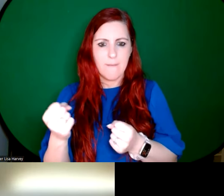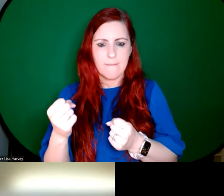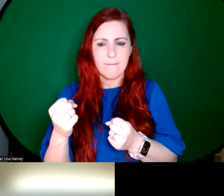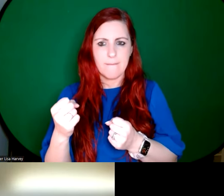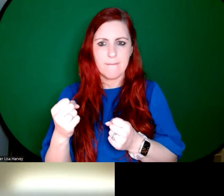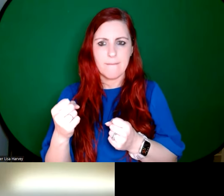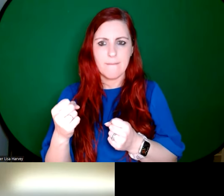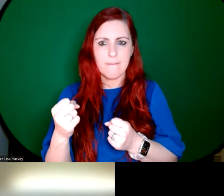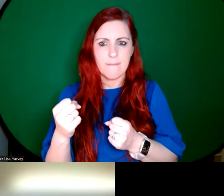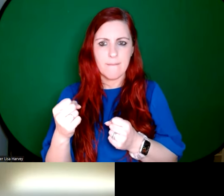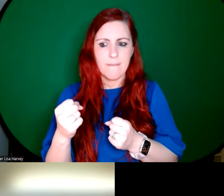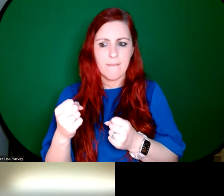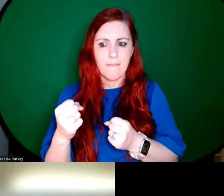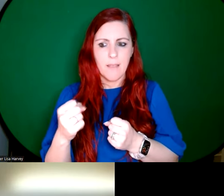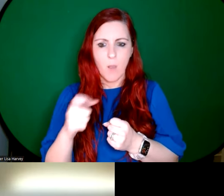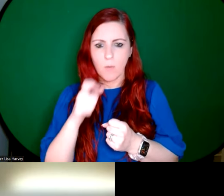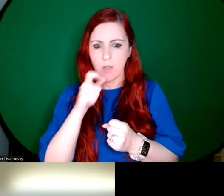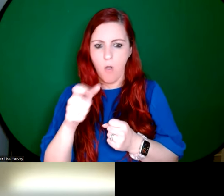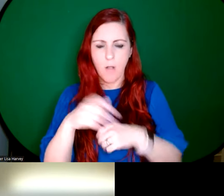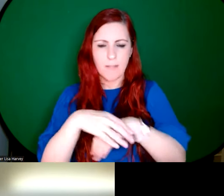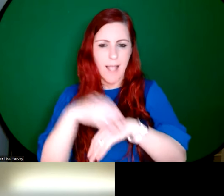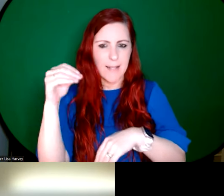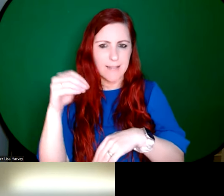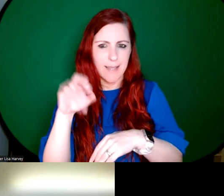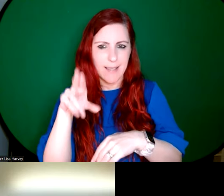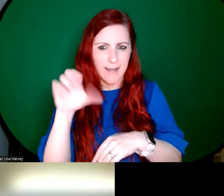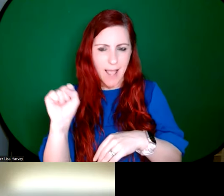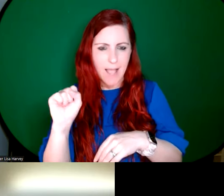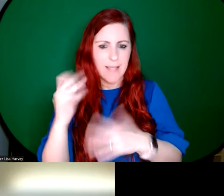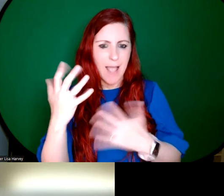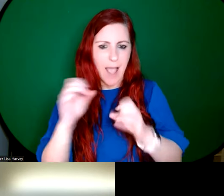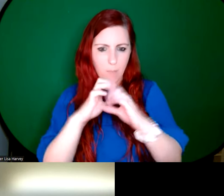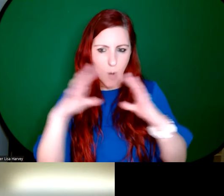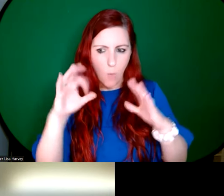it was called antique glass. And it was kind of handblown glass it was, again,